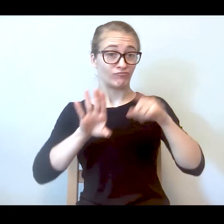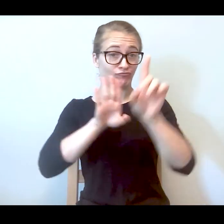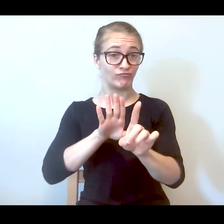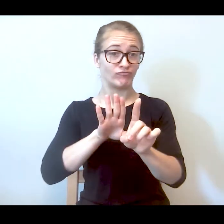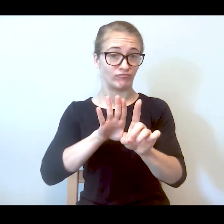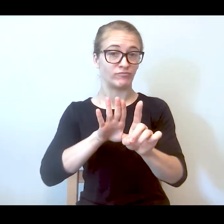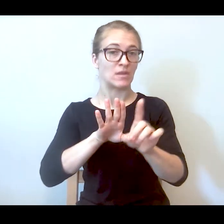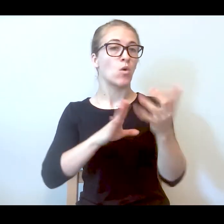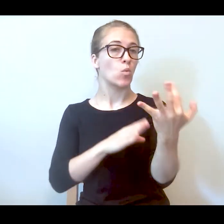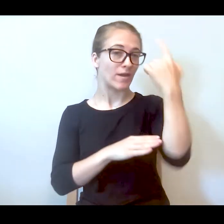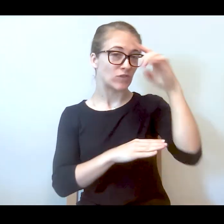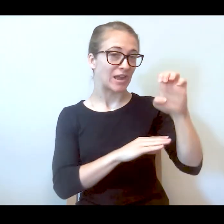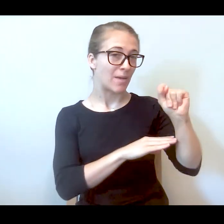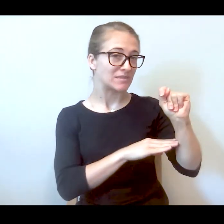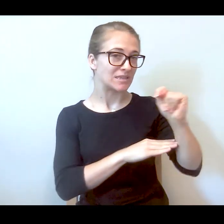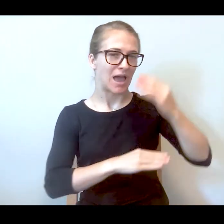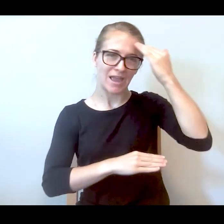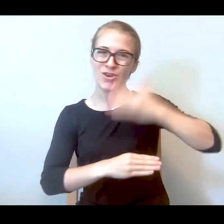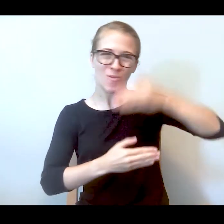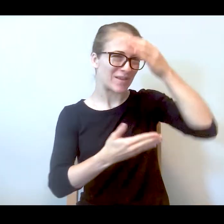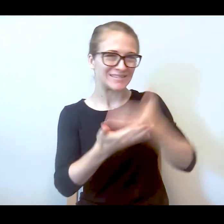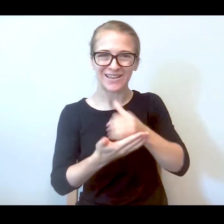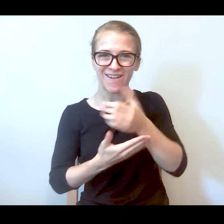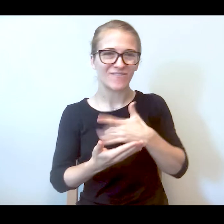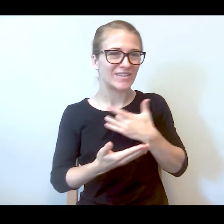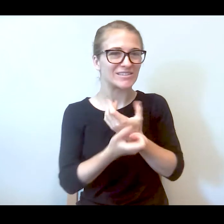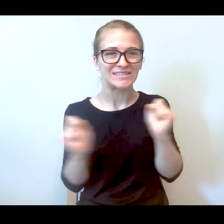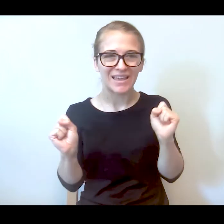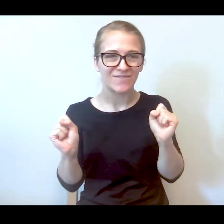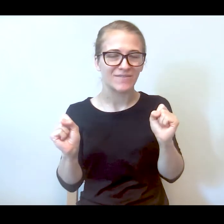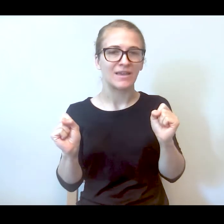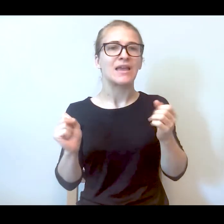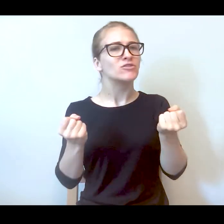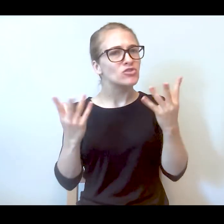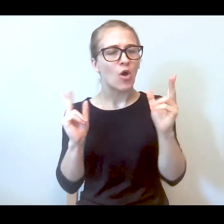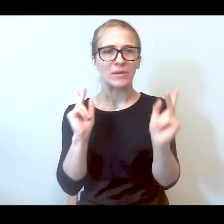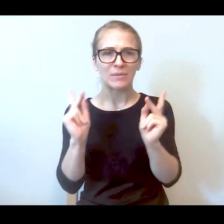EMT because I know he didn't feel safe. And I know the stories. They had killed so many people